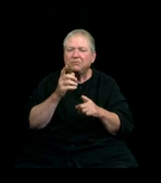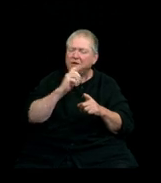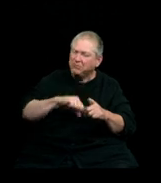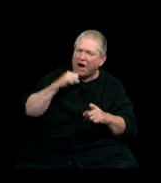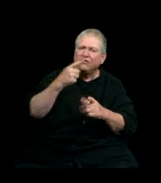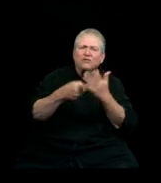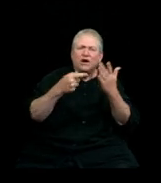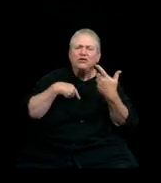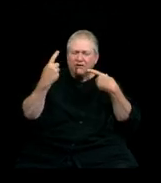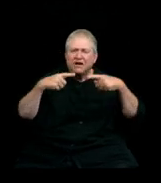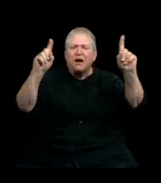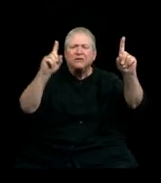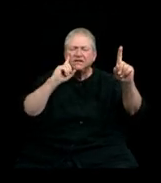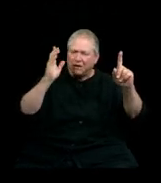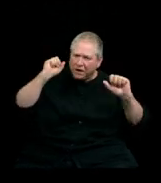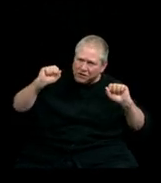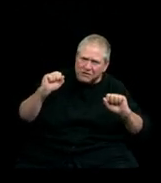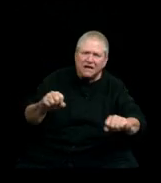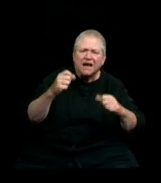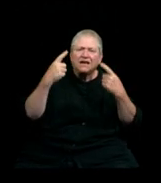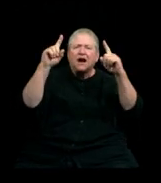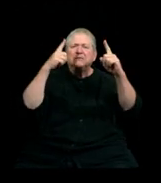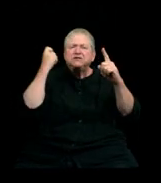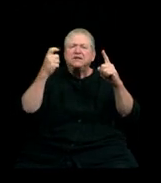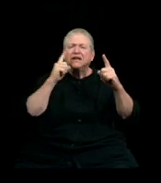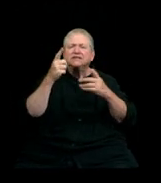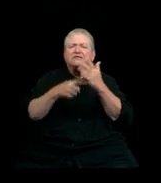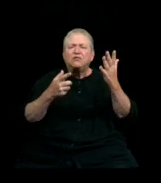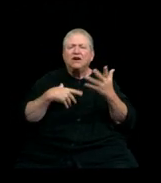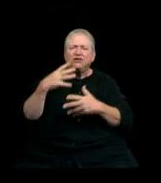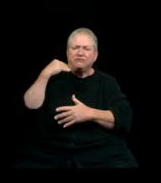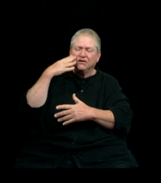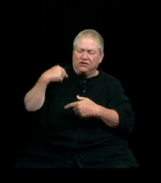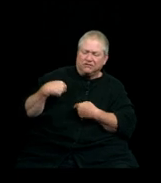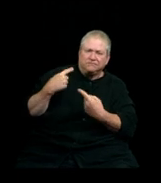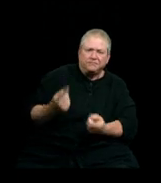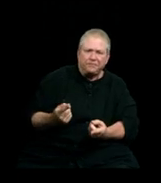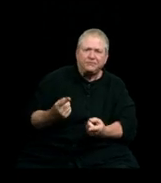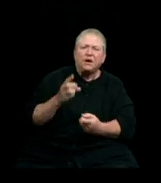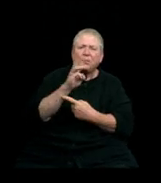because of the strength you have gained from this experience. Western proudly exists as a manifestation of the vision